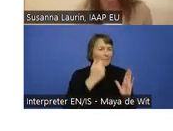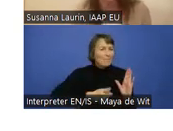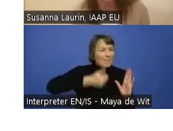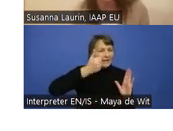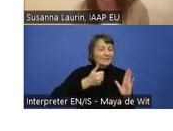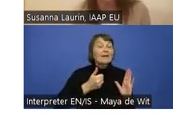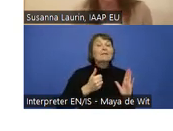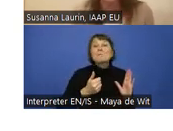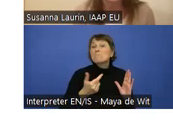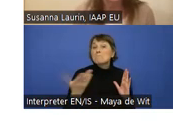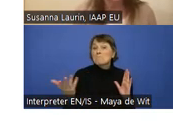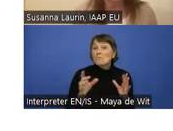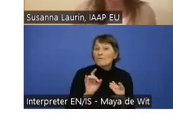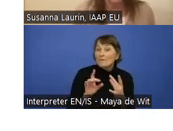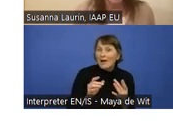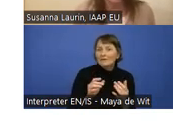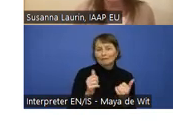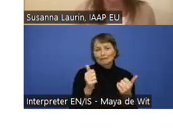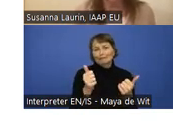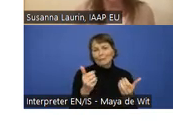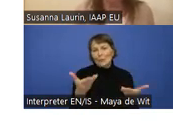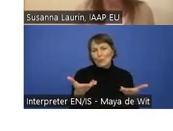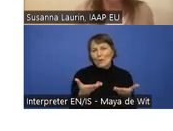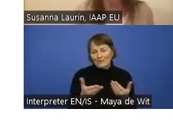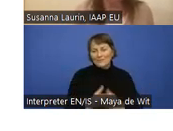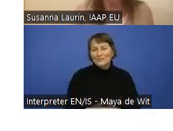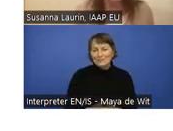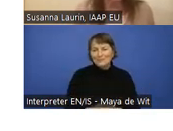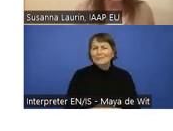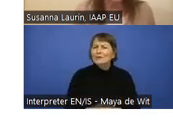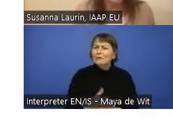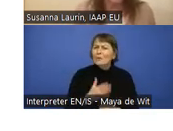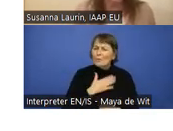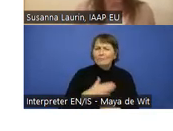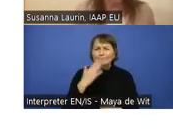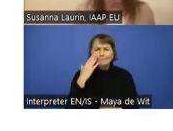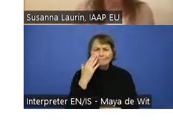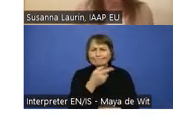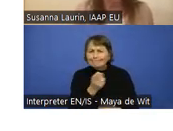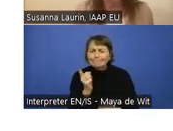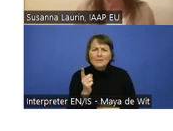That is always very cool. And the connection, really interested in how people find the connection between this material